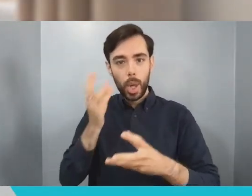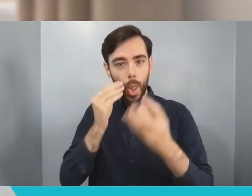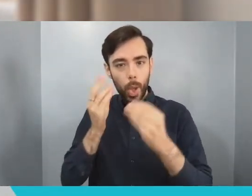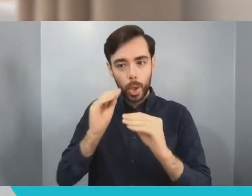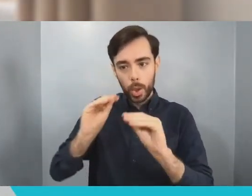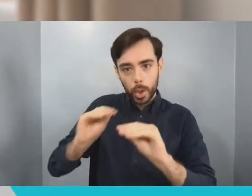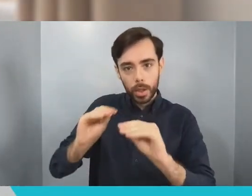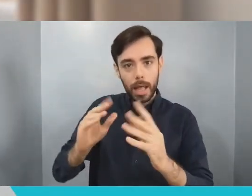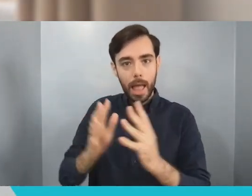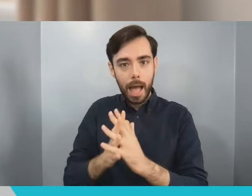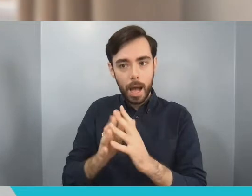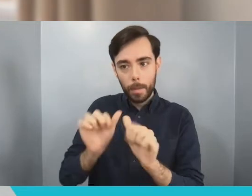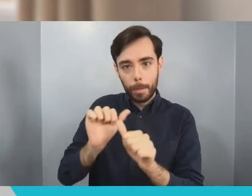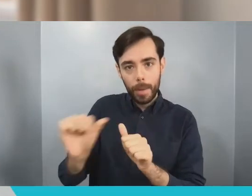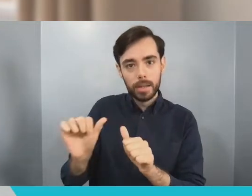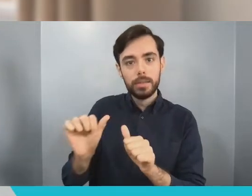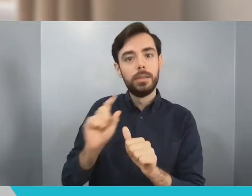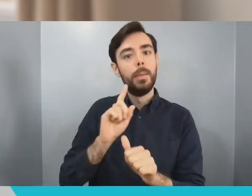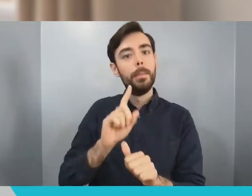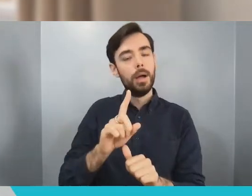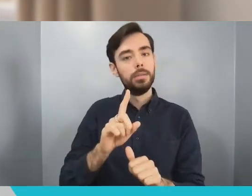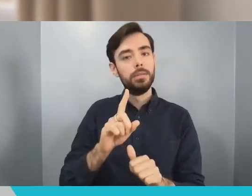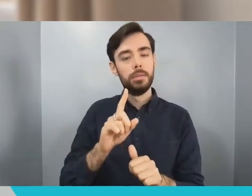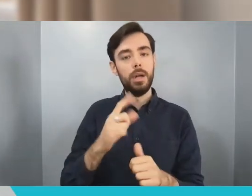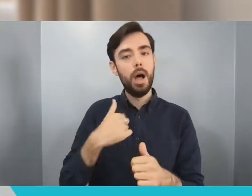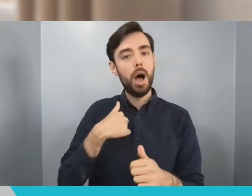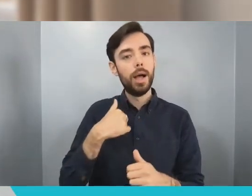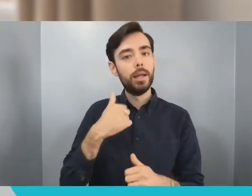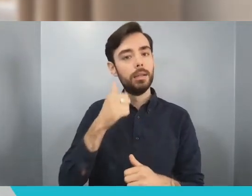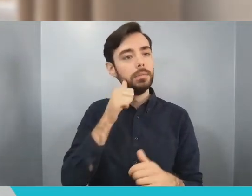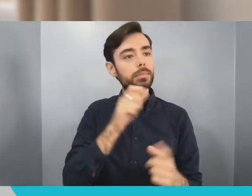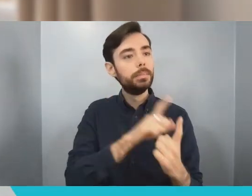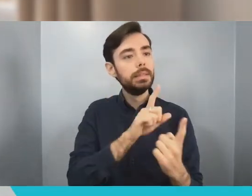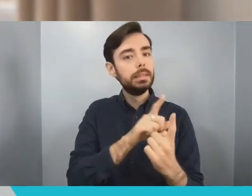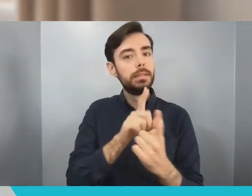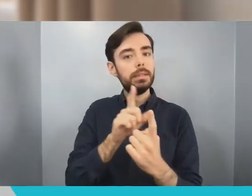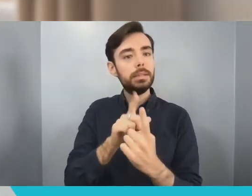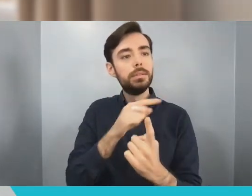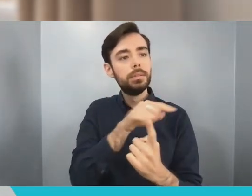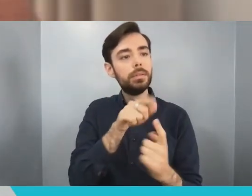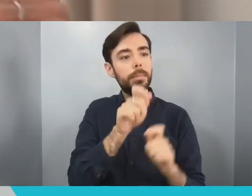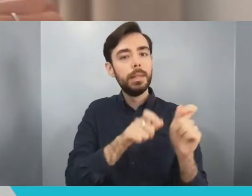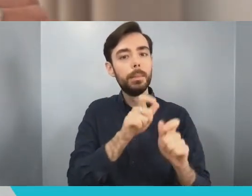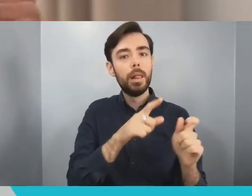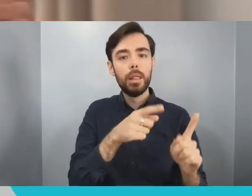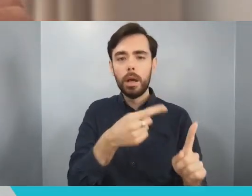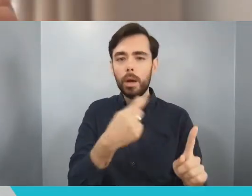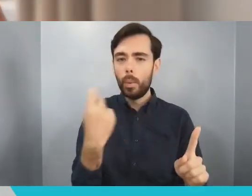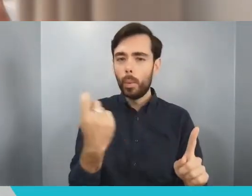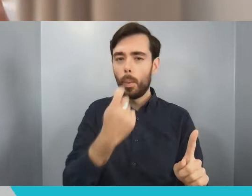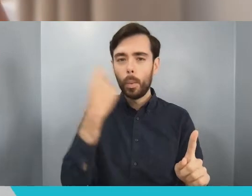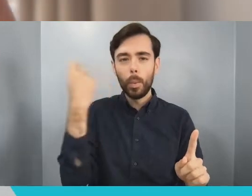successful people I encounter never stop learning. They don't sort of reach the point of concluding